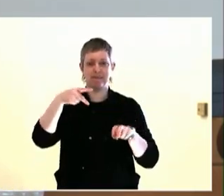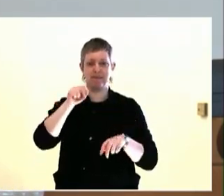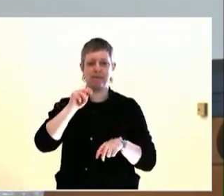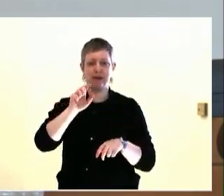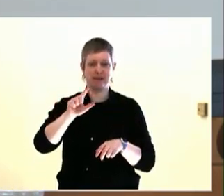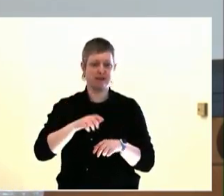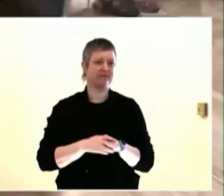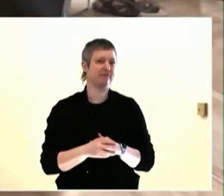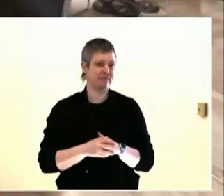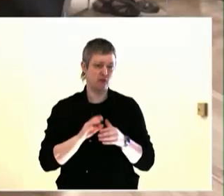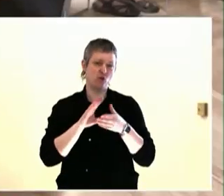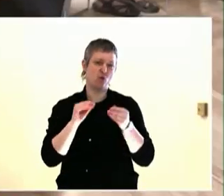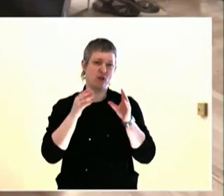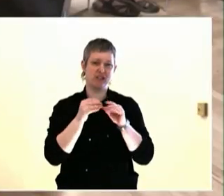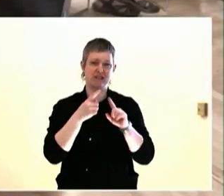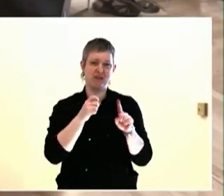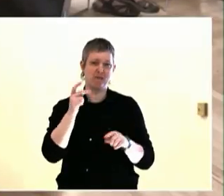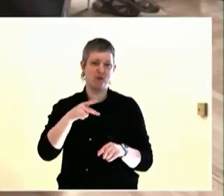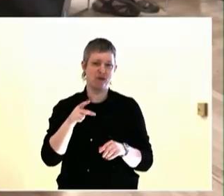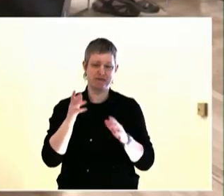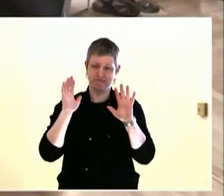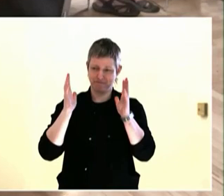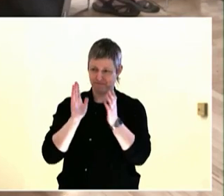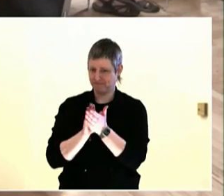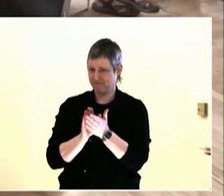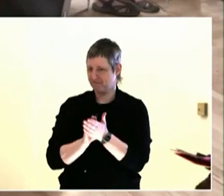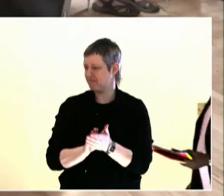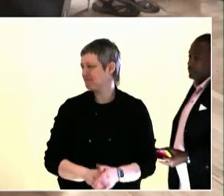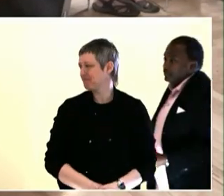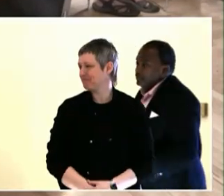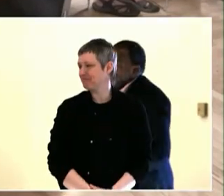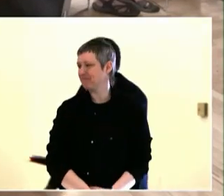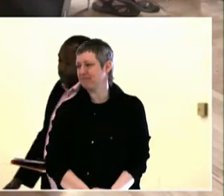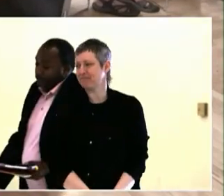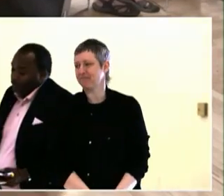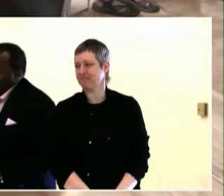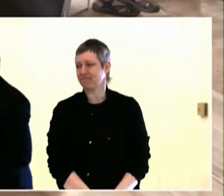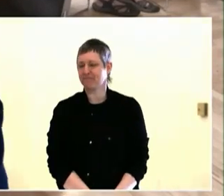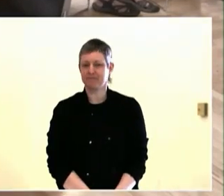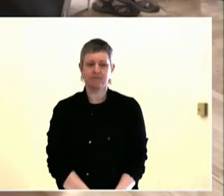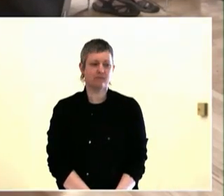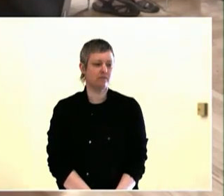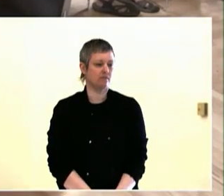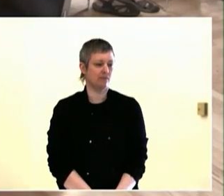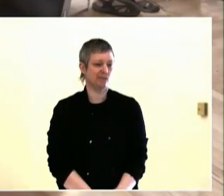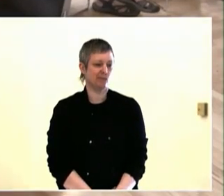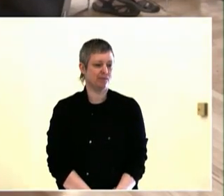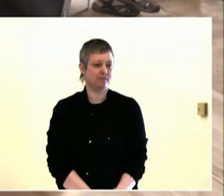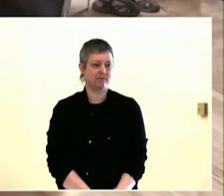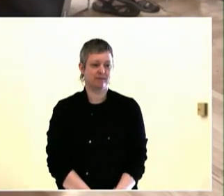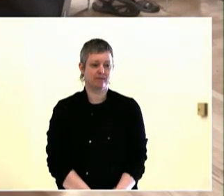So simple things, like facilitation. We just did a whole session, we